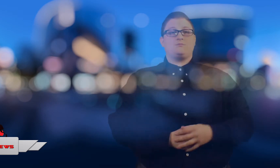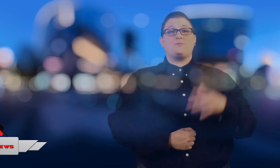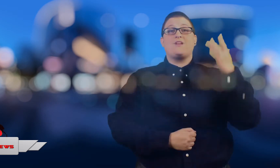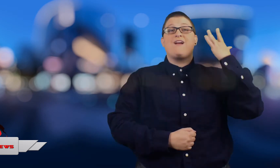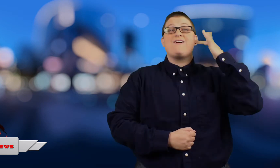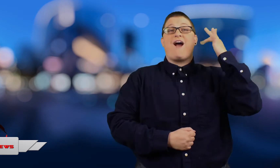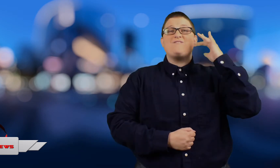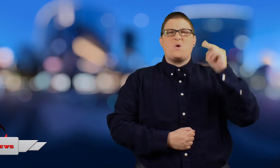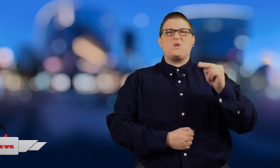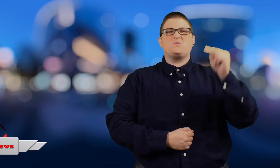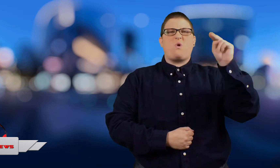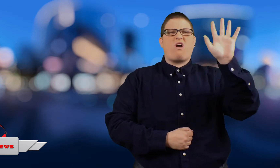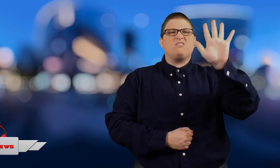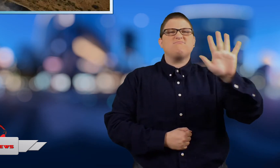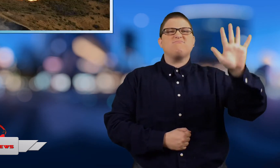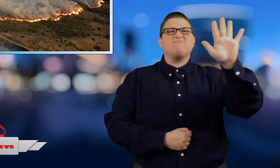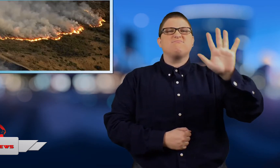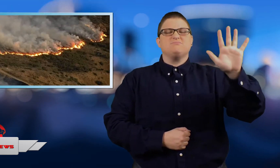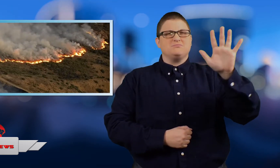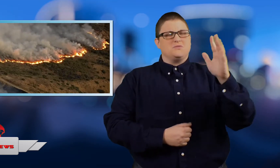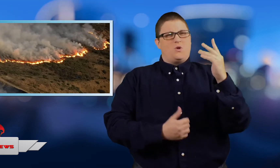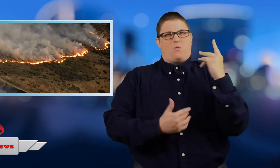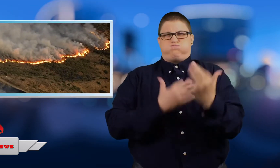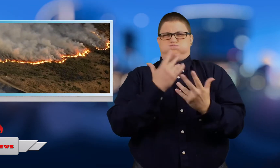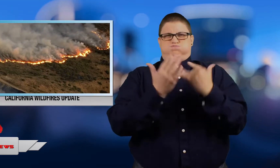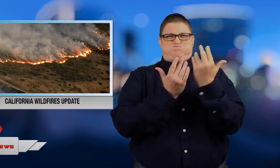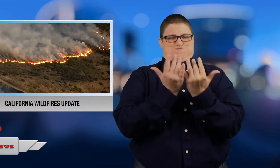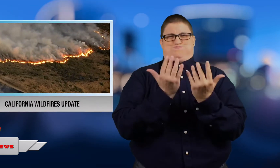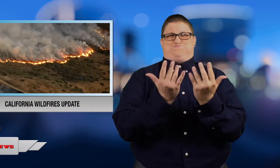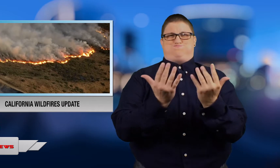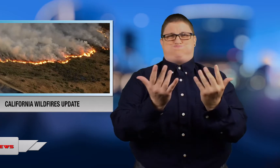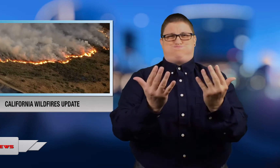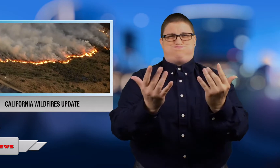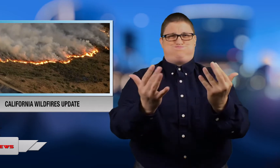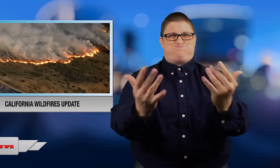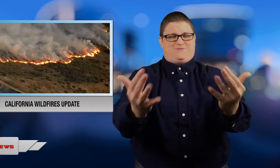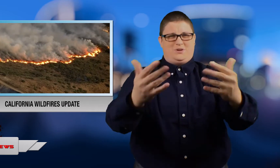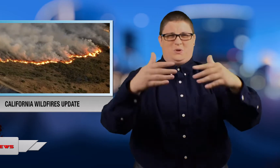Wildfires continue to ravage parts of northern